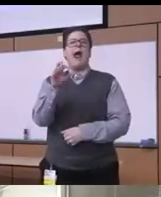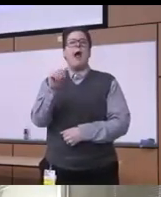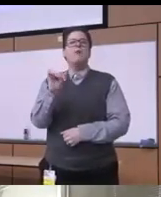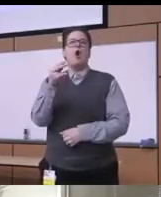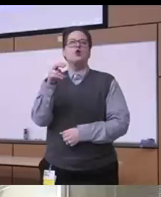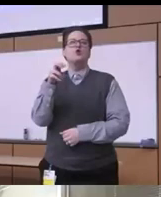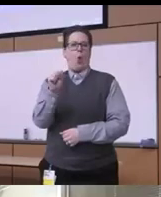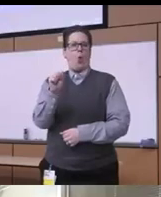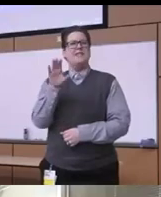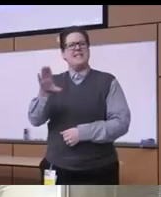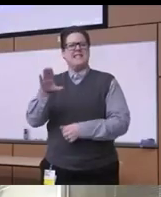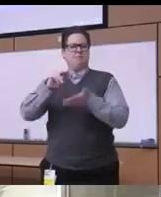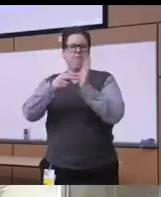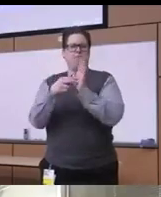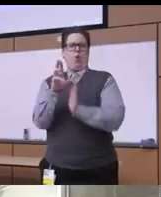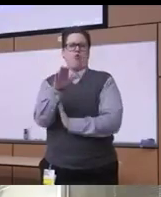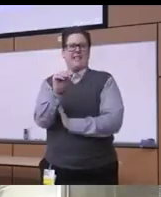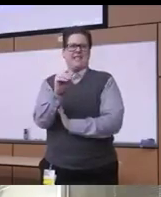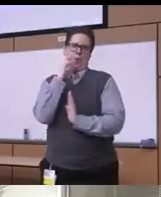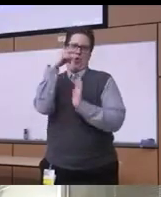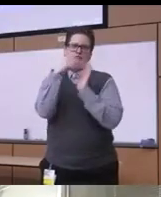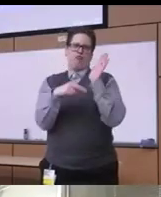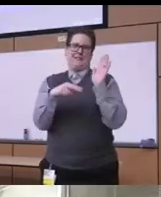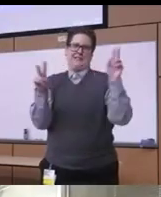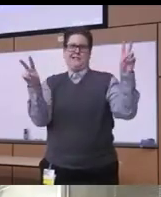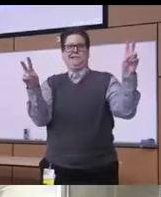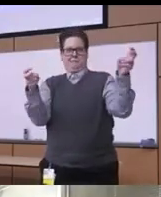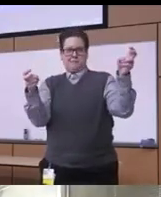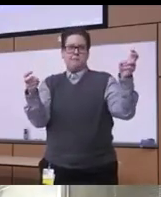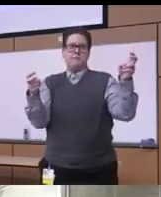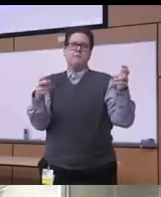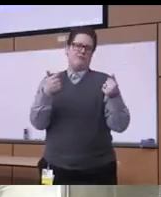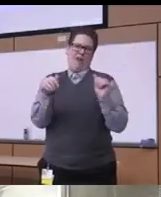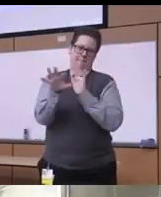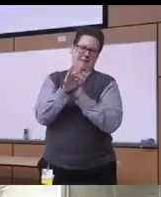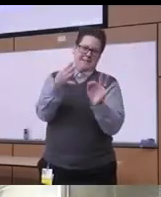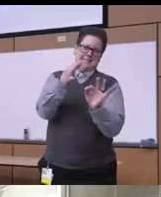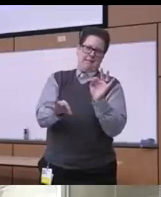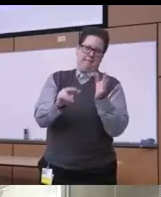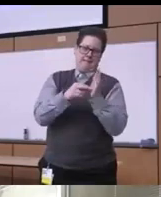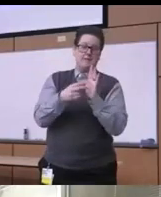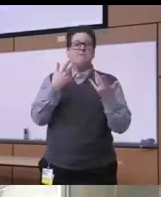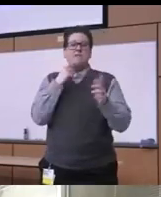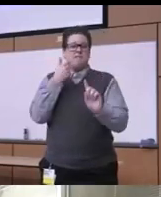in this as a simplistic way as I could you know this is It's defined as a system as a structural